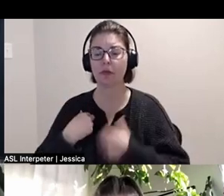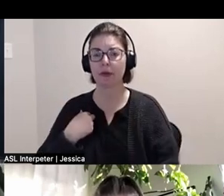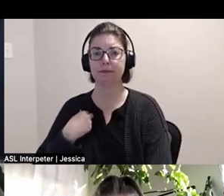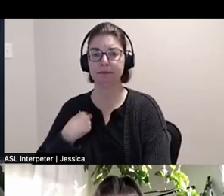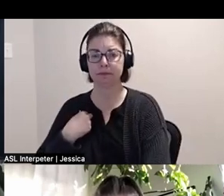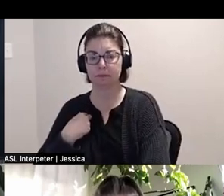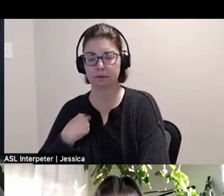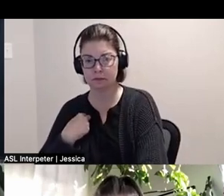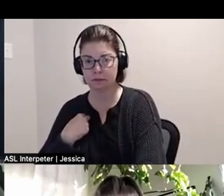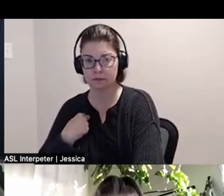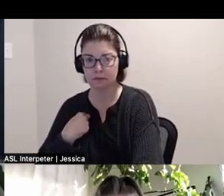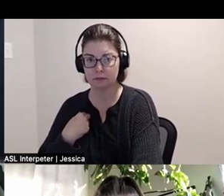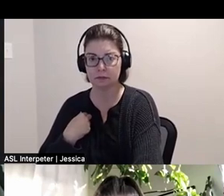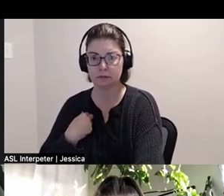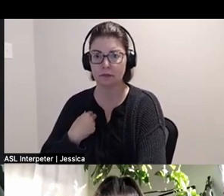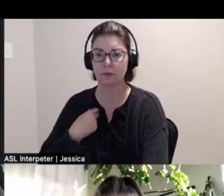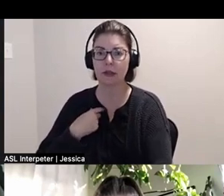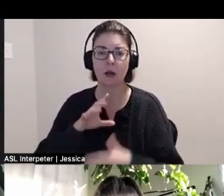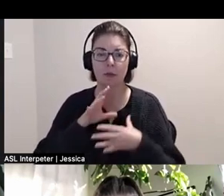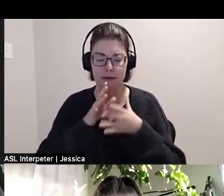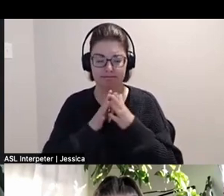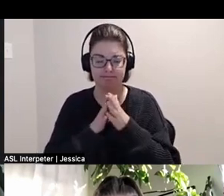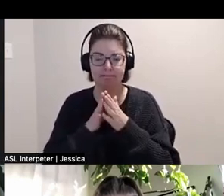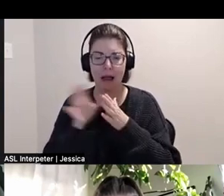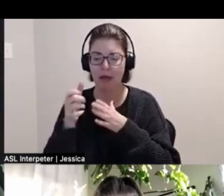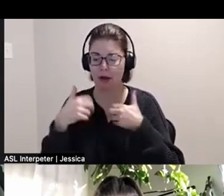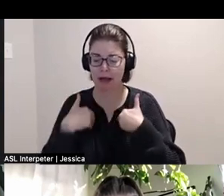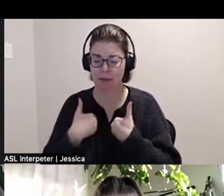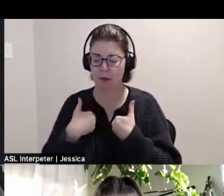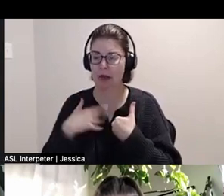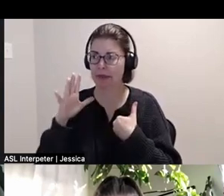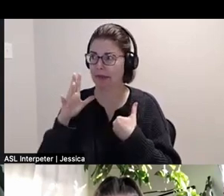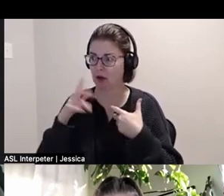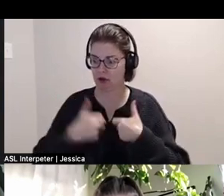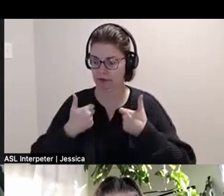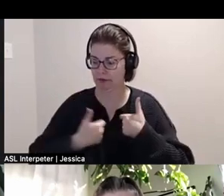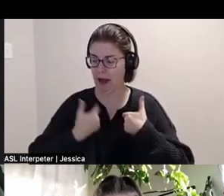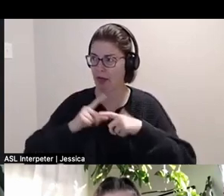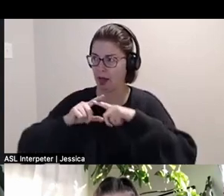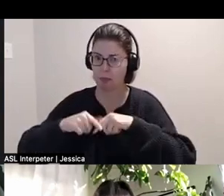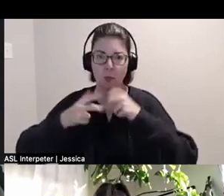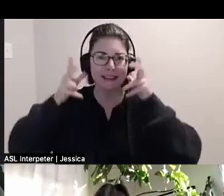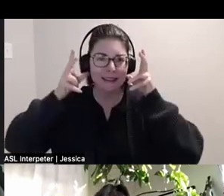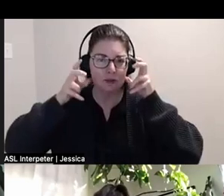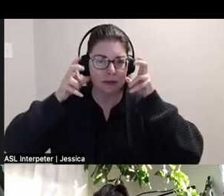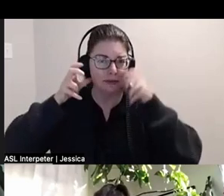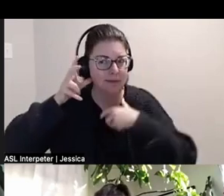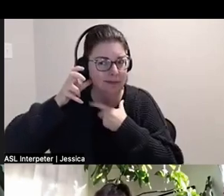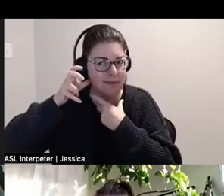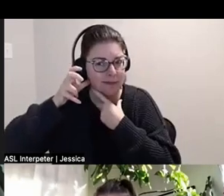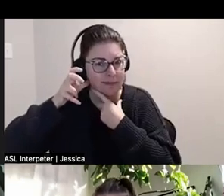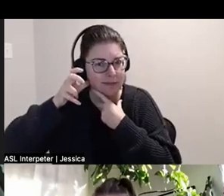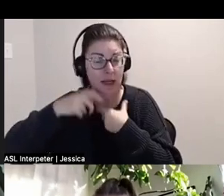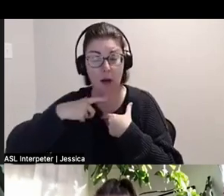Where hearing plays a significant part in their survival and I had read somewhere that moose, it's believed